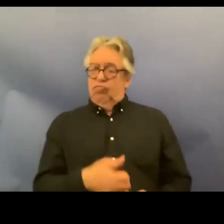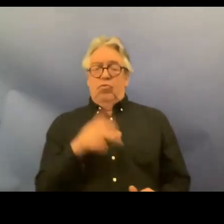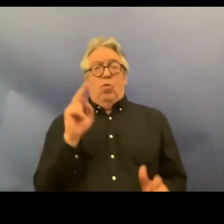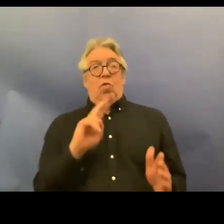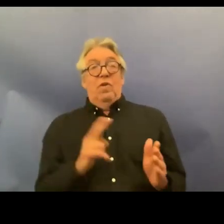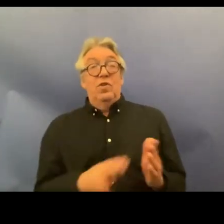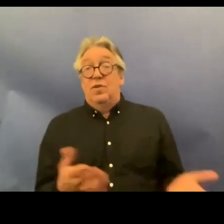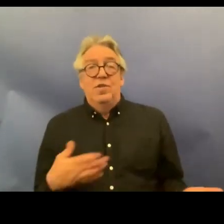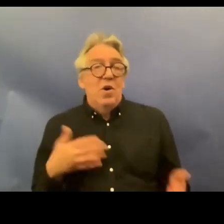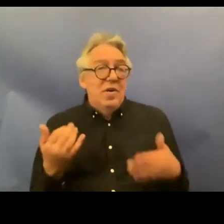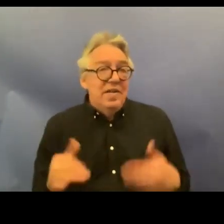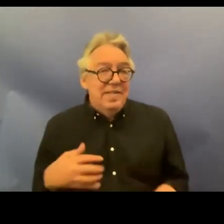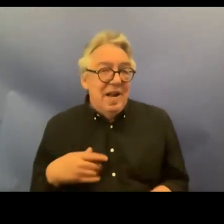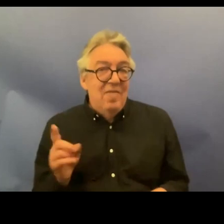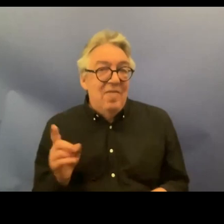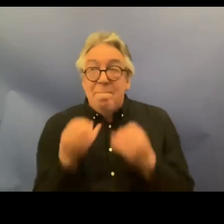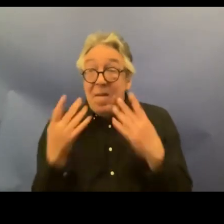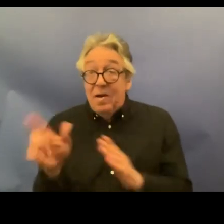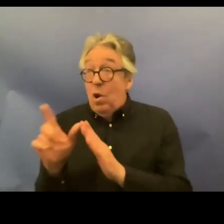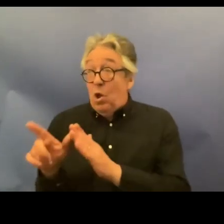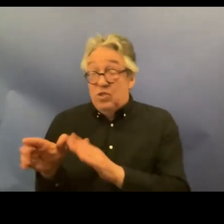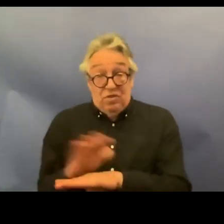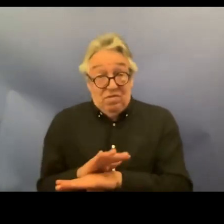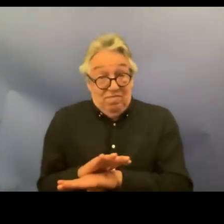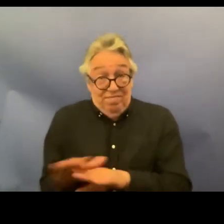still have a lot of laws that are not in line with the convention and many are